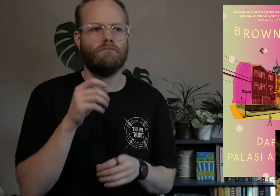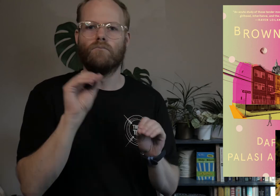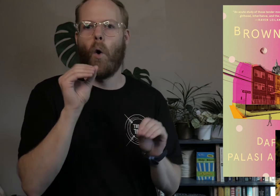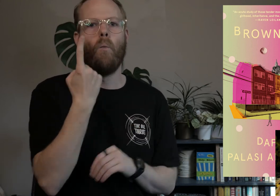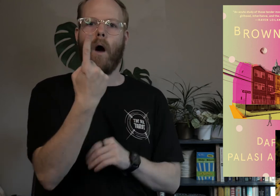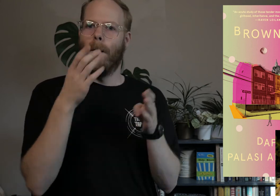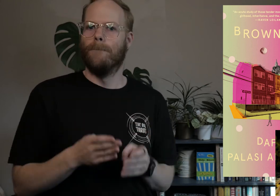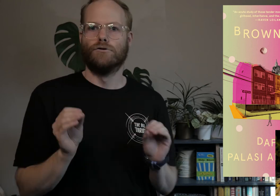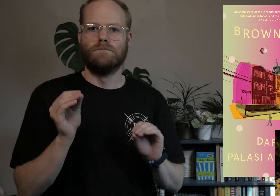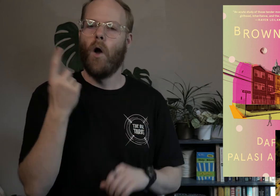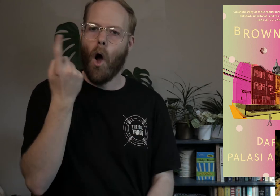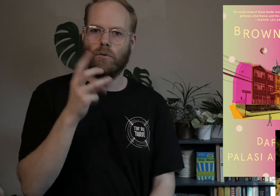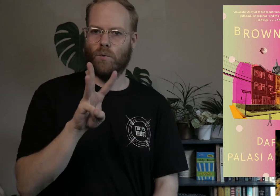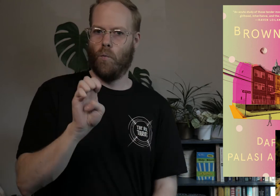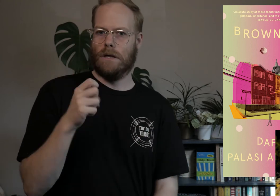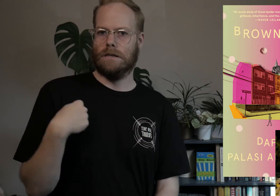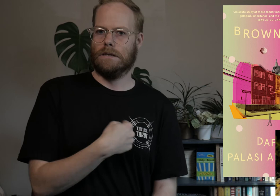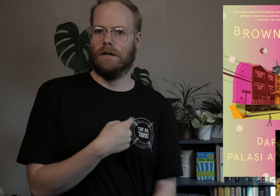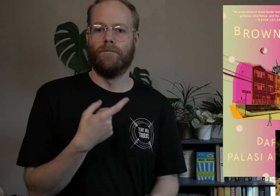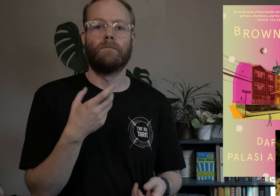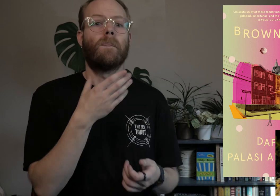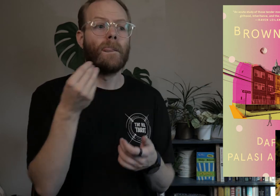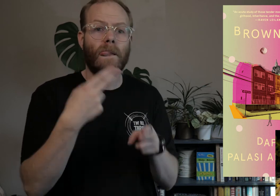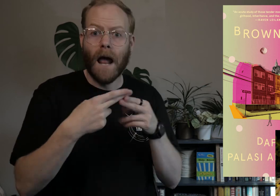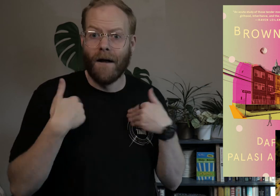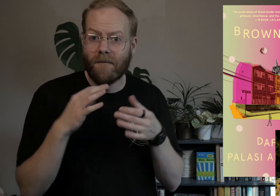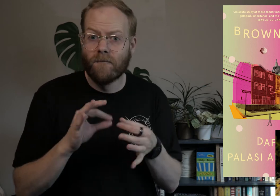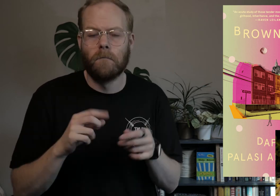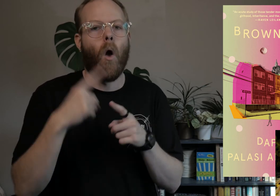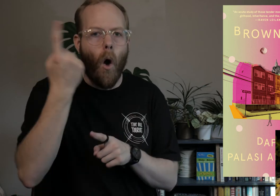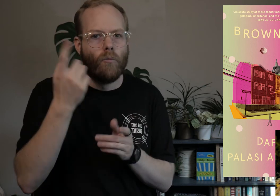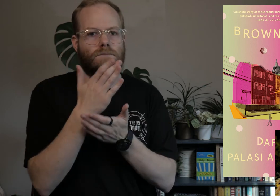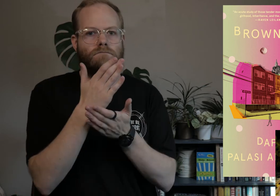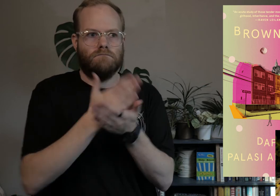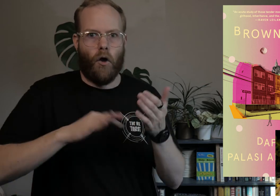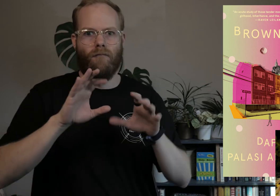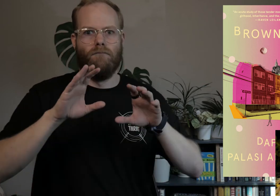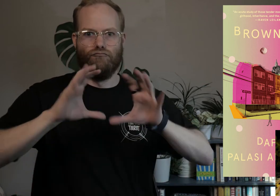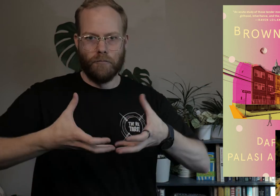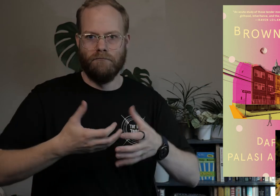There isn’t a singular person, it’s always “we” and names are said, but always as part of a group.